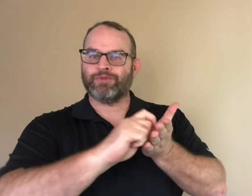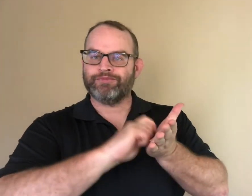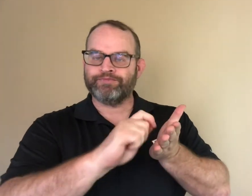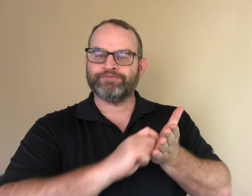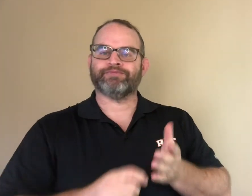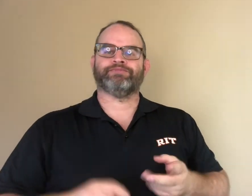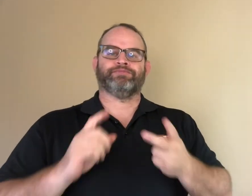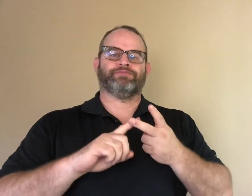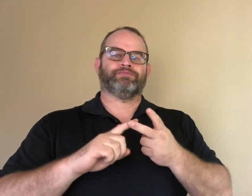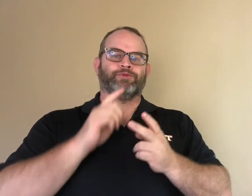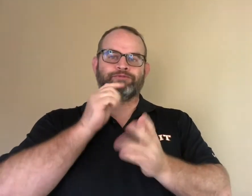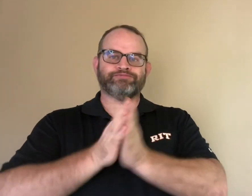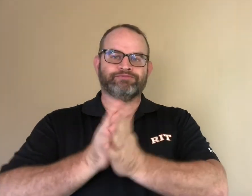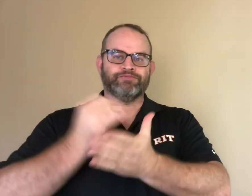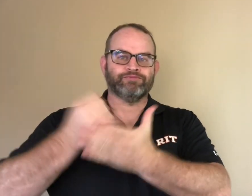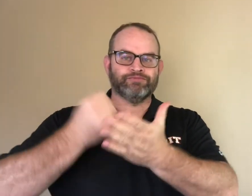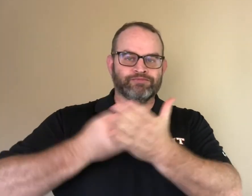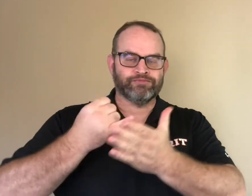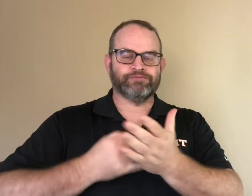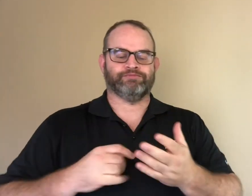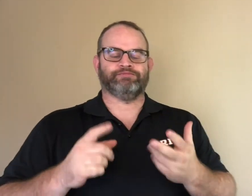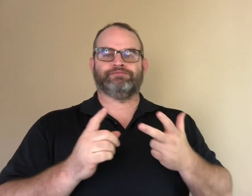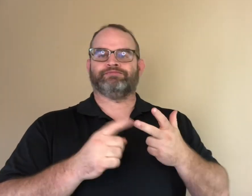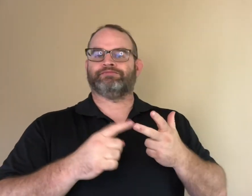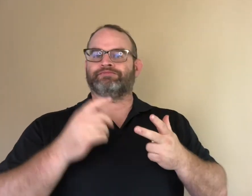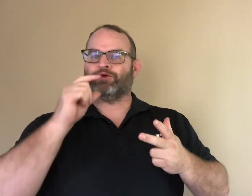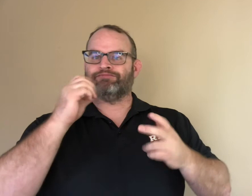and other deaf people who are interested in helping out with story development.